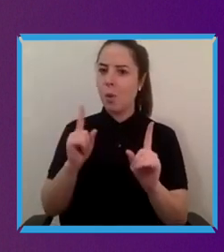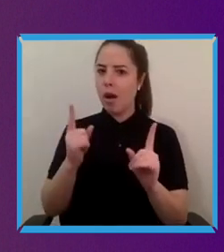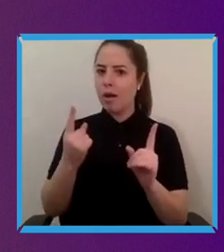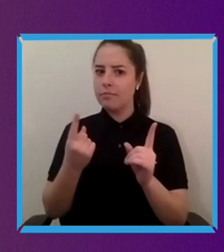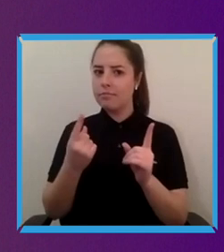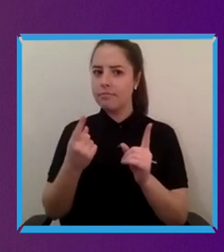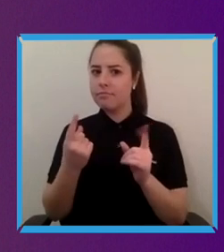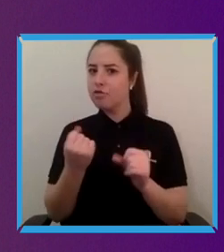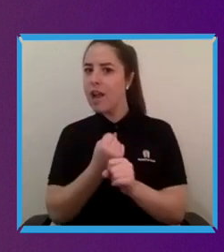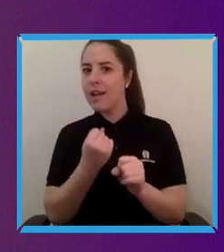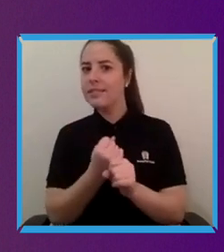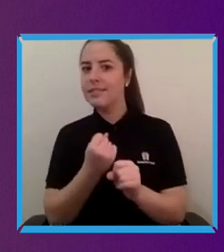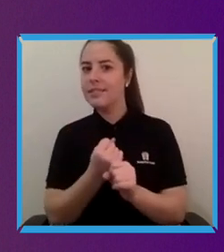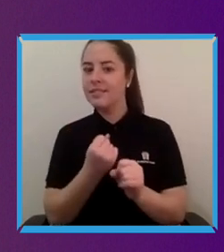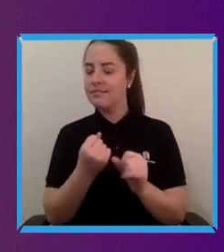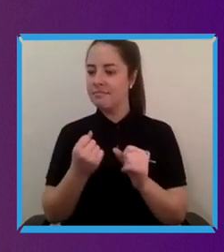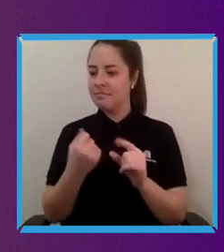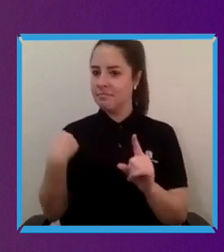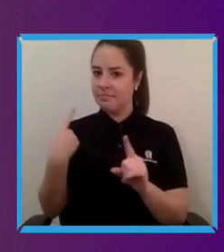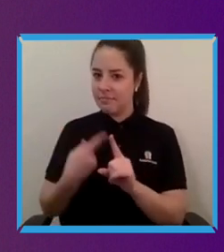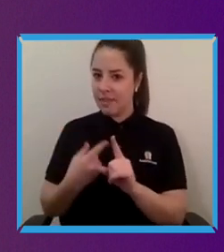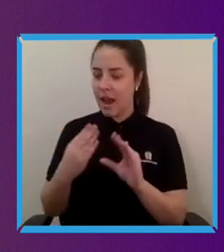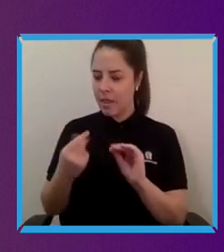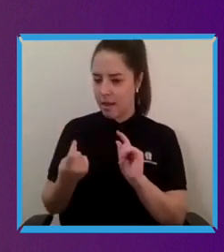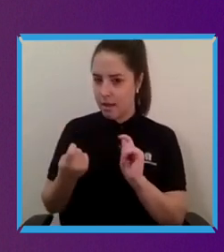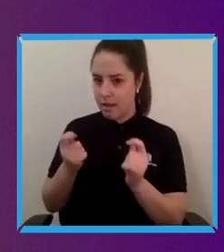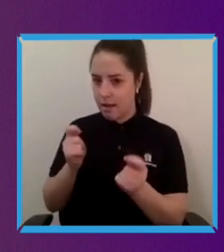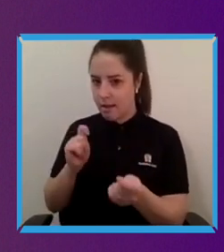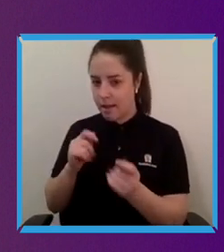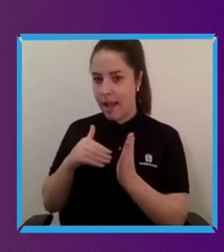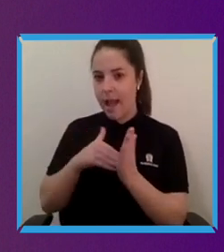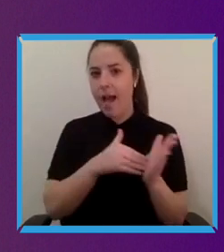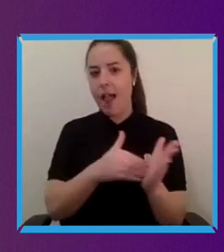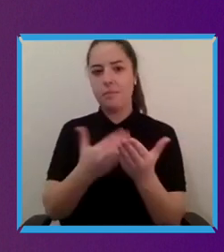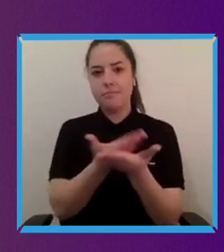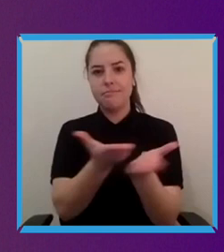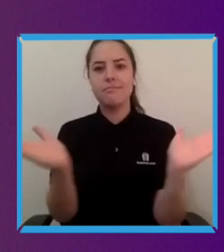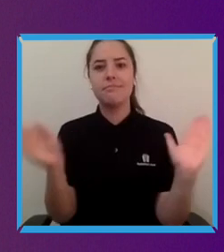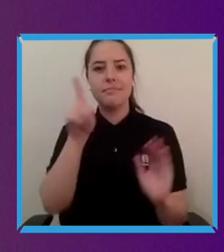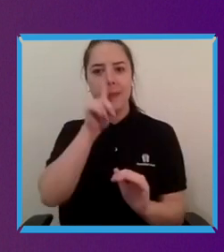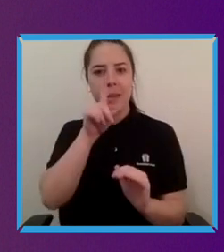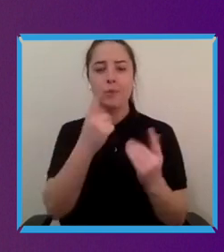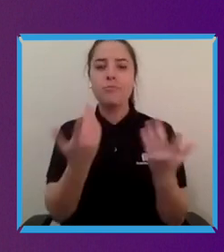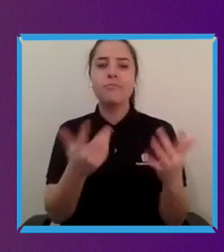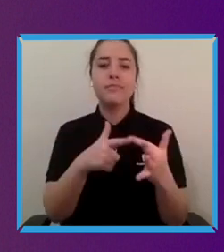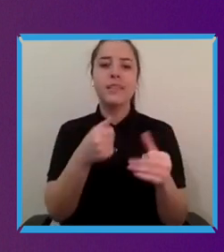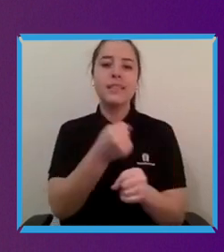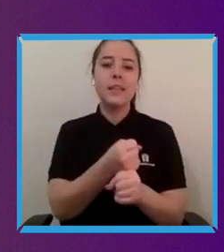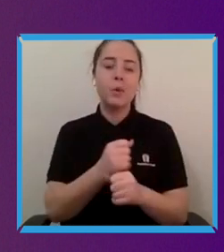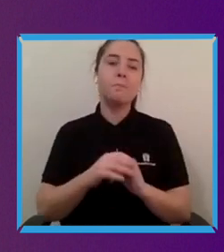edges and then optimised for the whole or optimised for the masses. So things like eye gaze